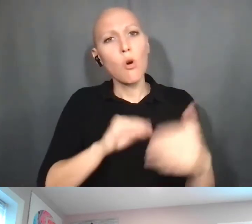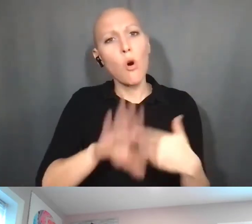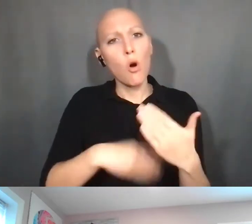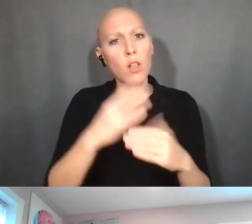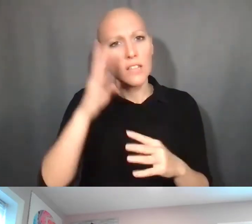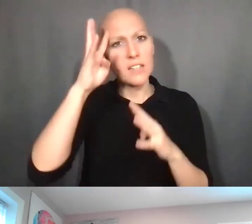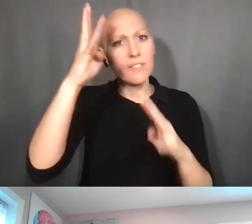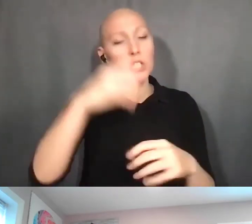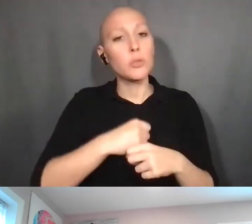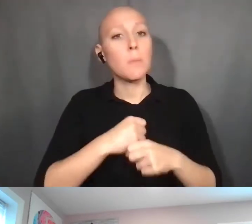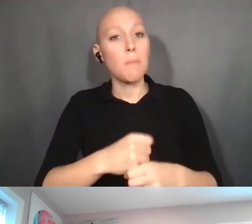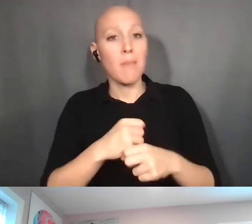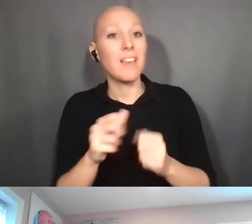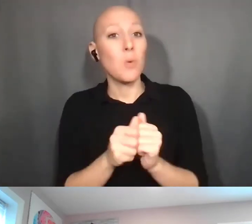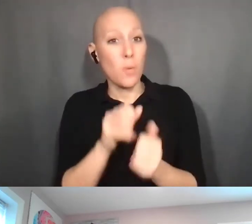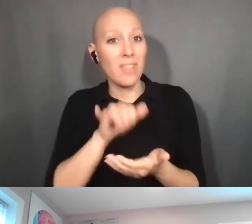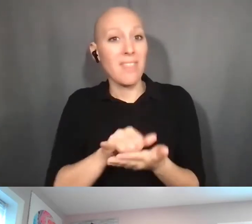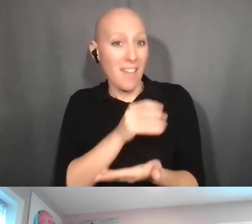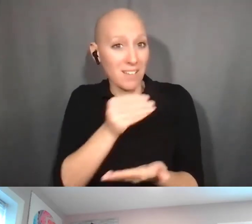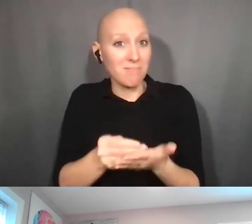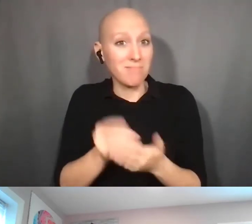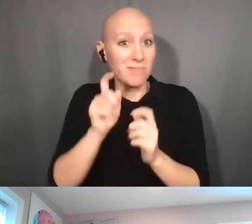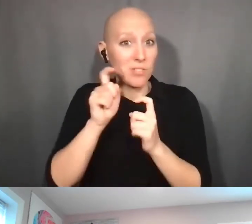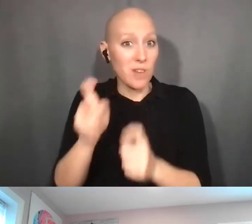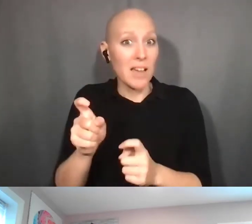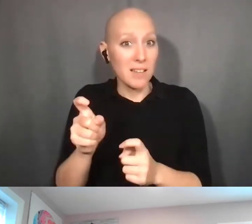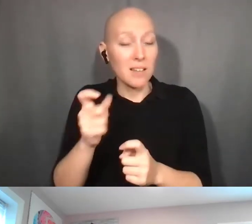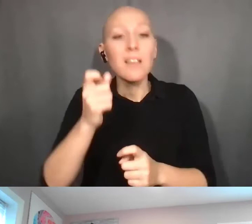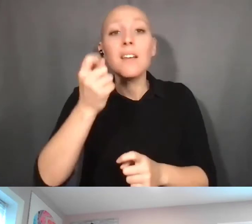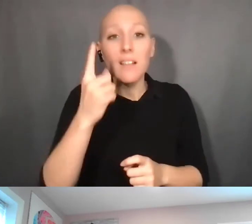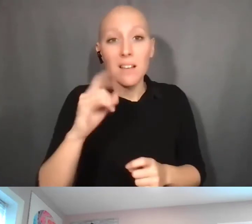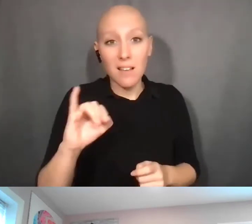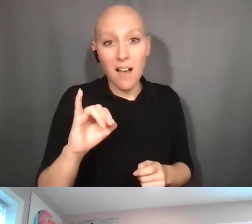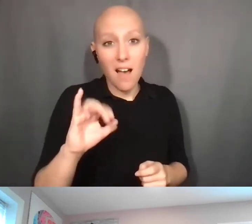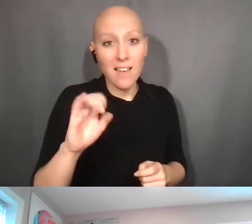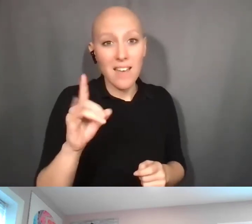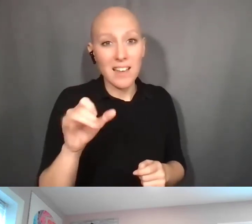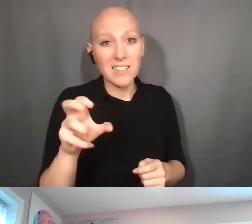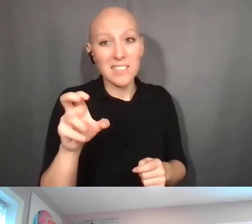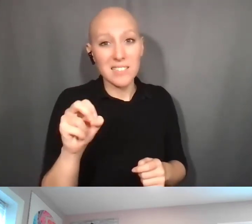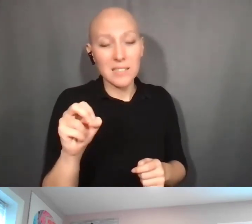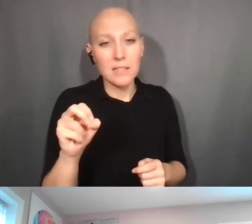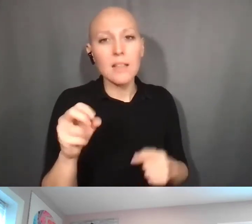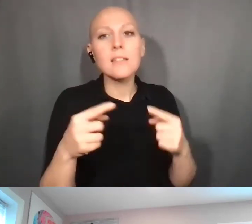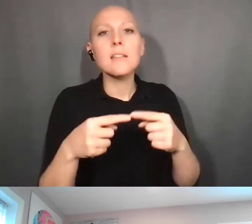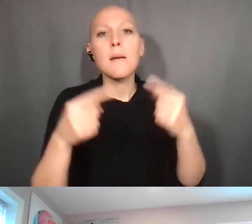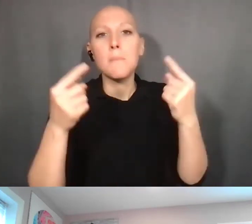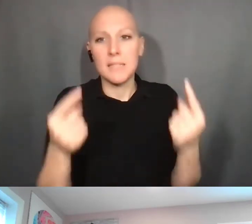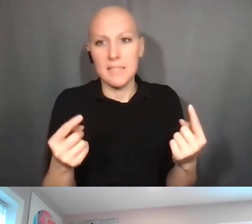The iEdison system is the flip side. That's the invention side of your reporting whereas your final investment statement